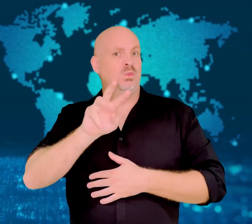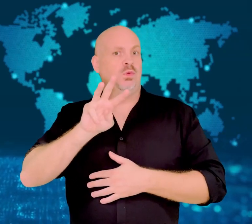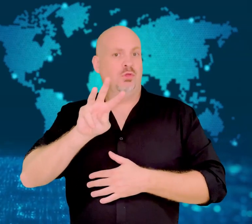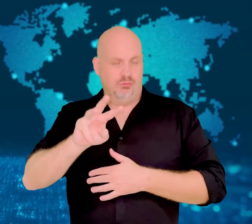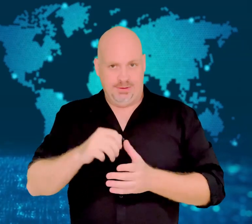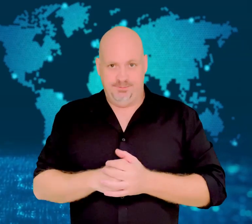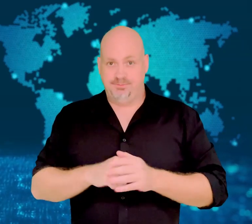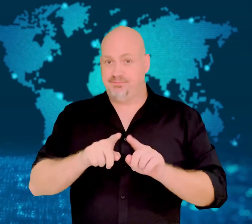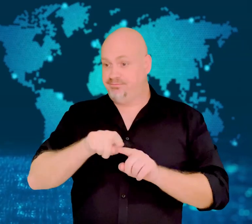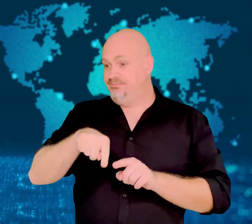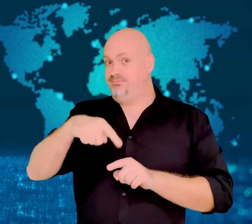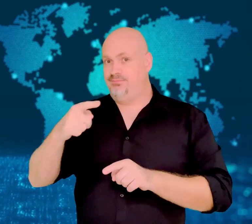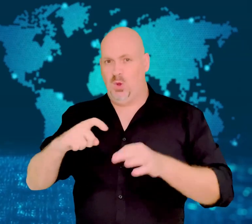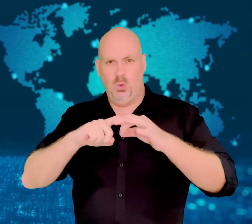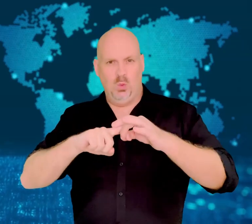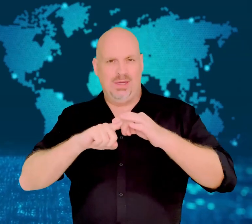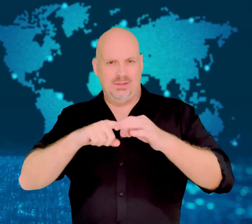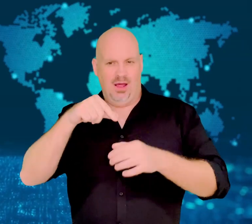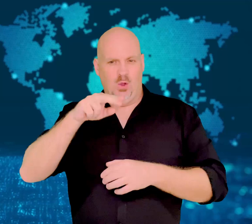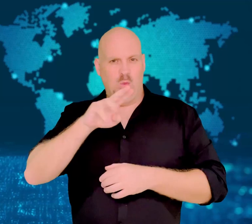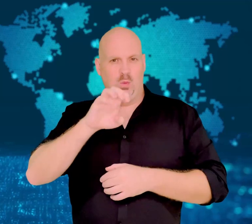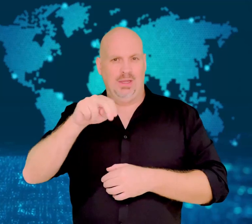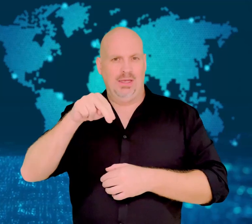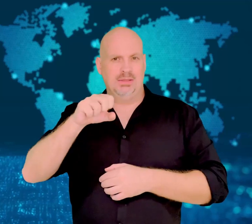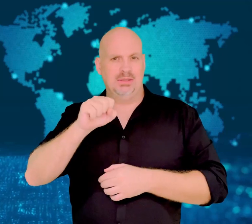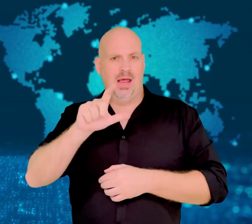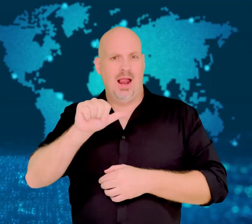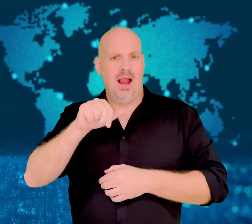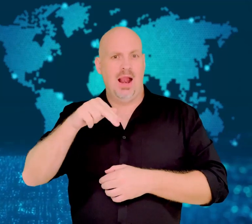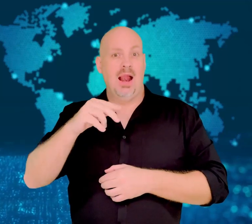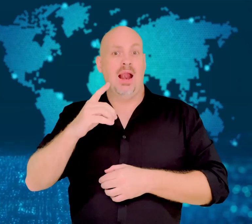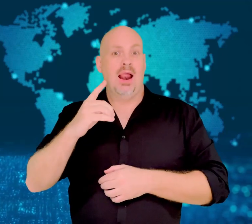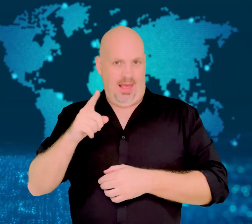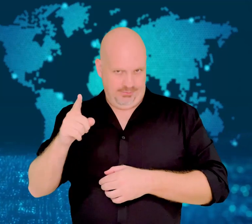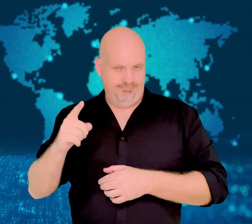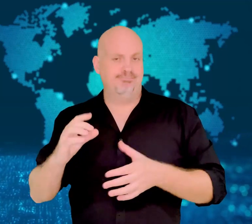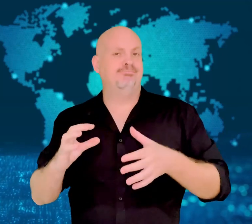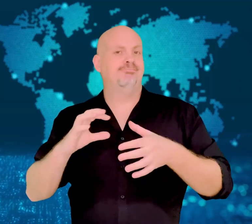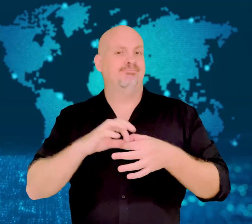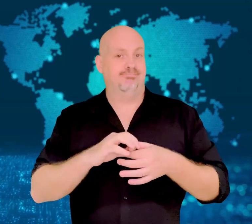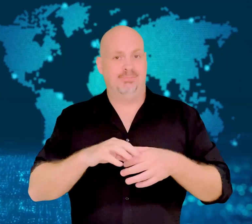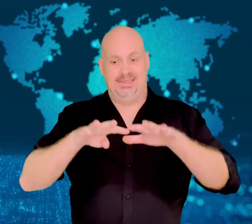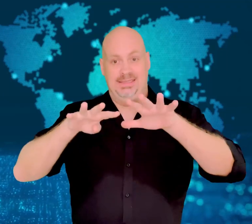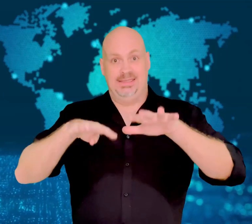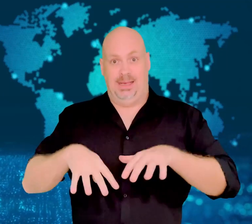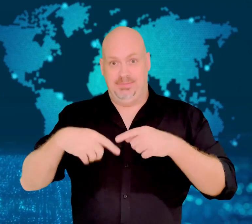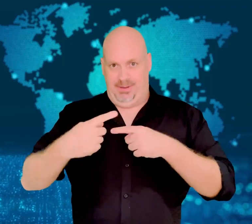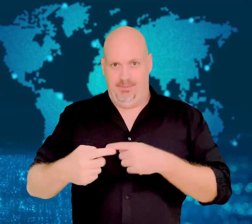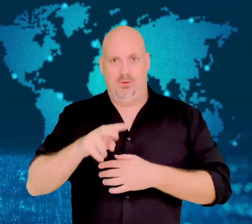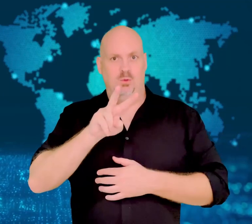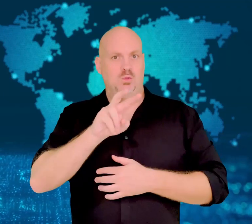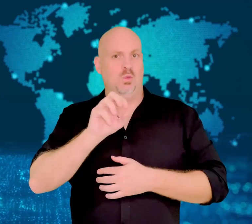Queensland will join the states banning the plastic products in September 2023.